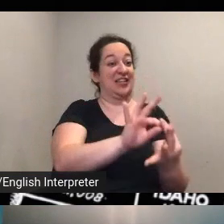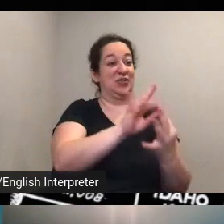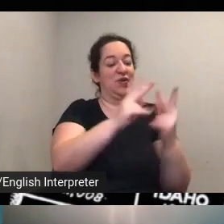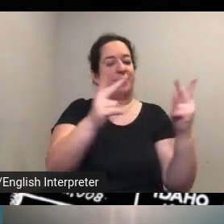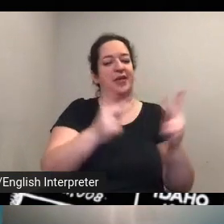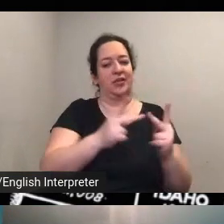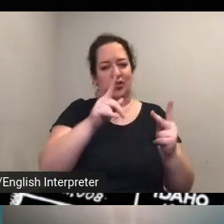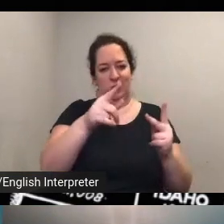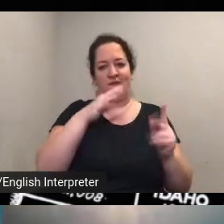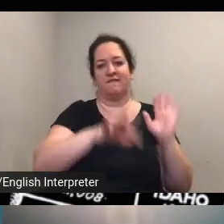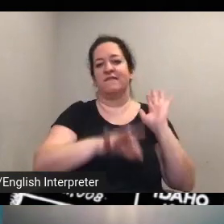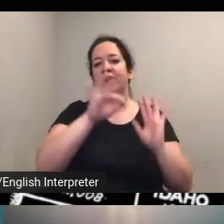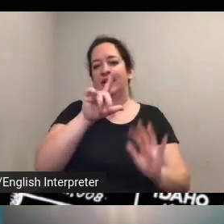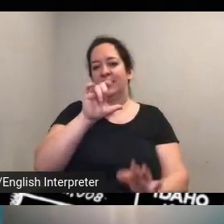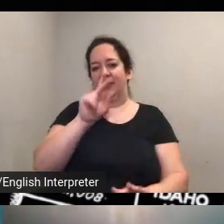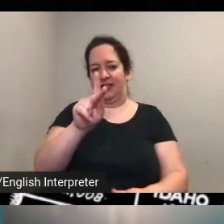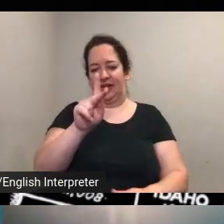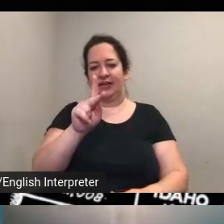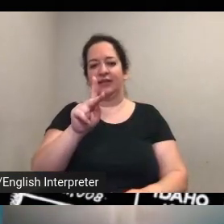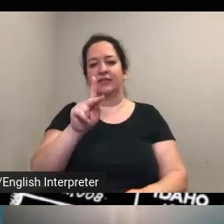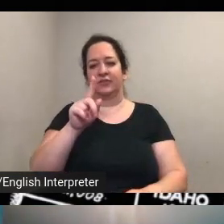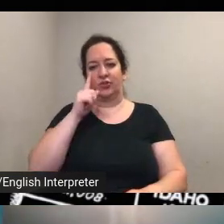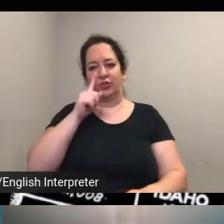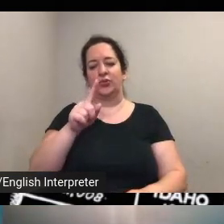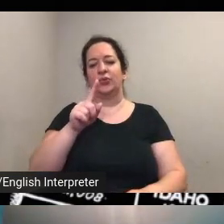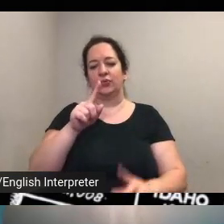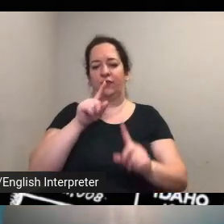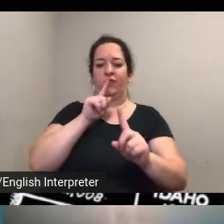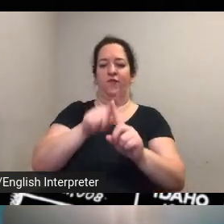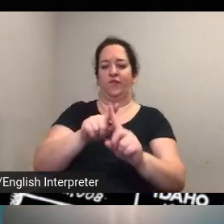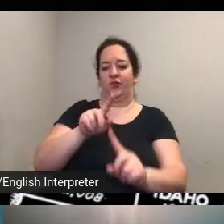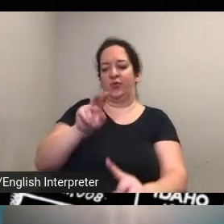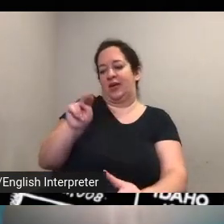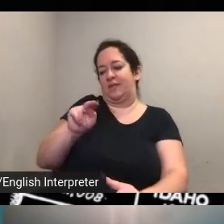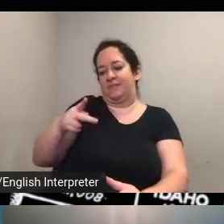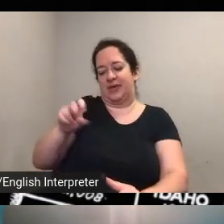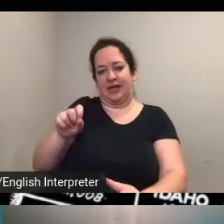link to the nps or or nhl site